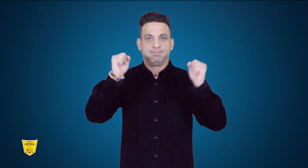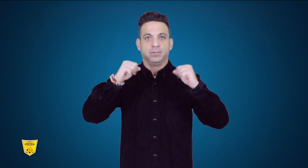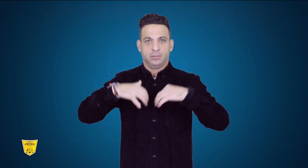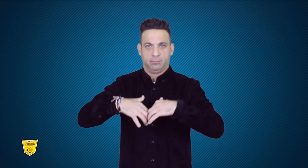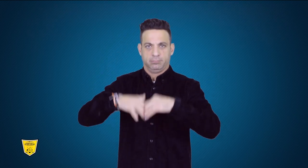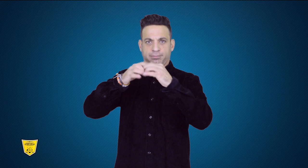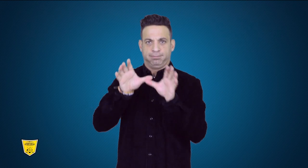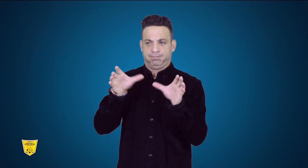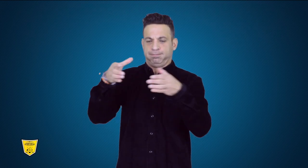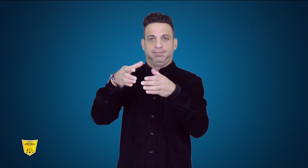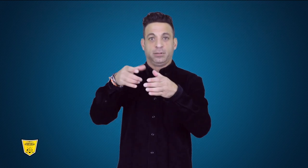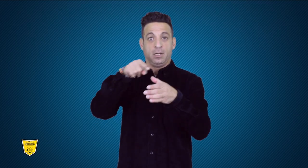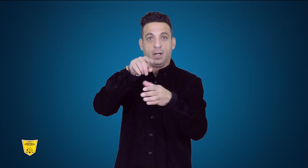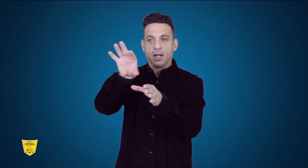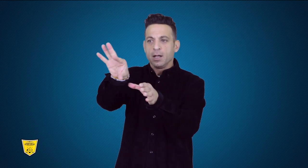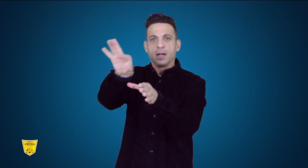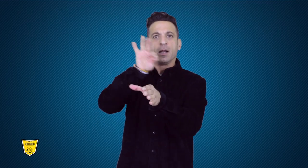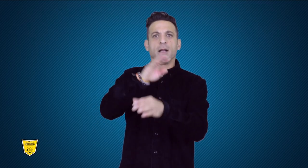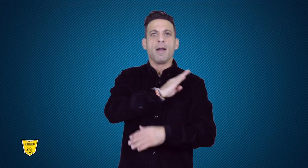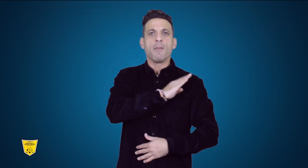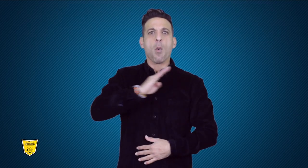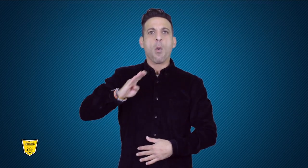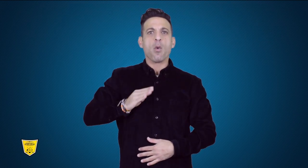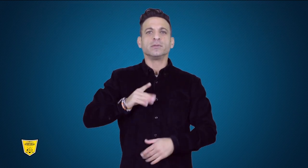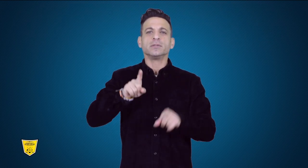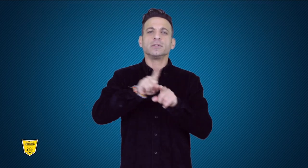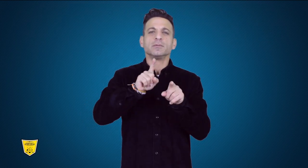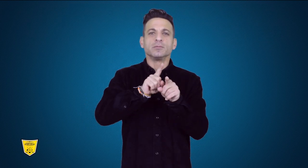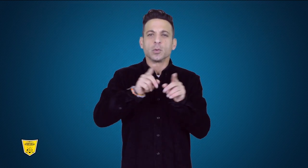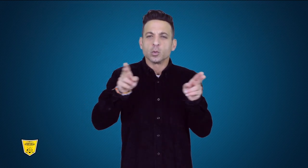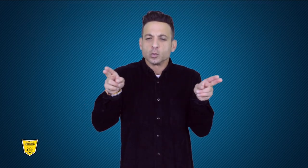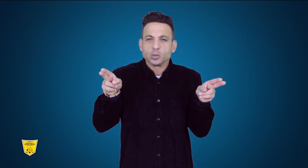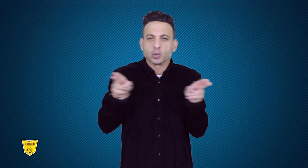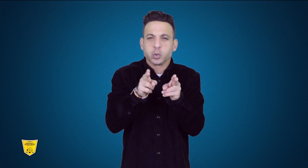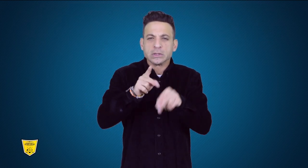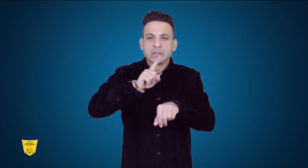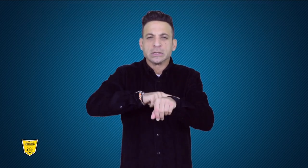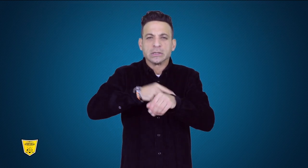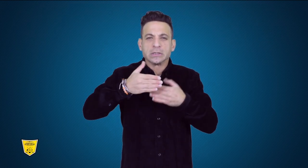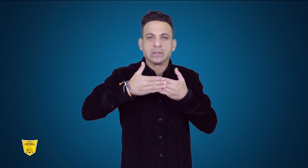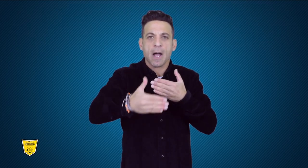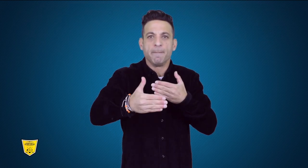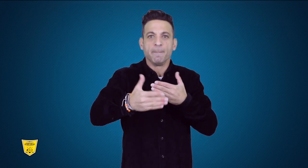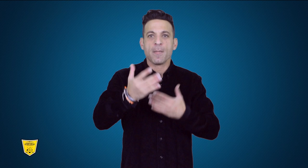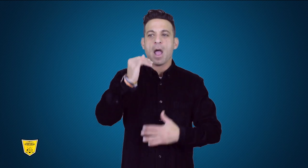elected a temporary Executive Board to serve until the next ICSD Congress,